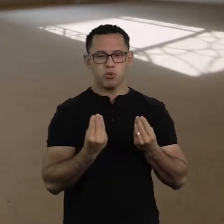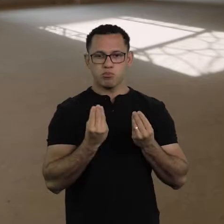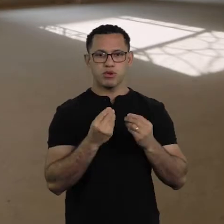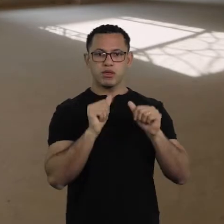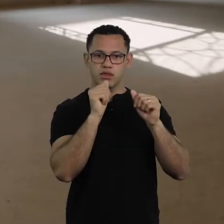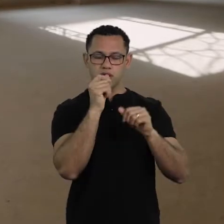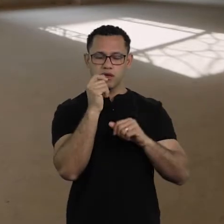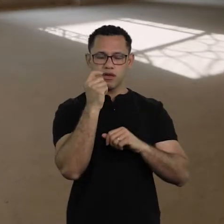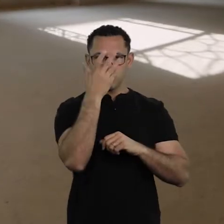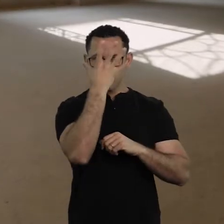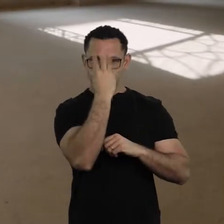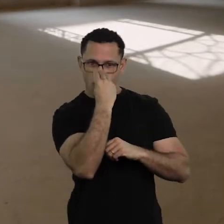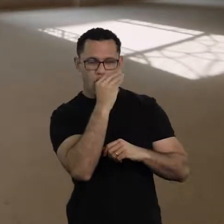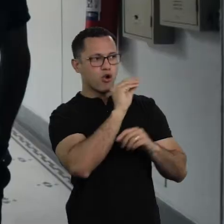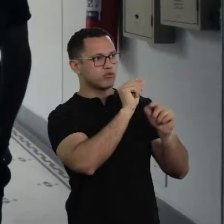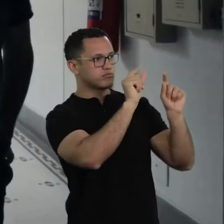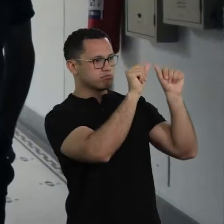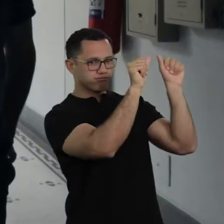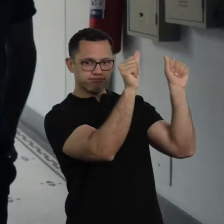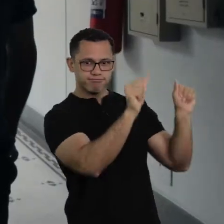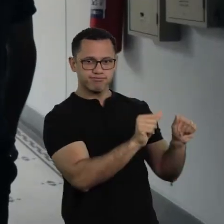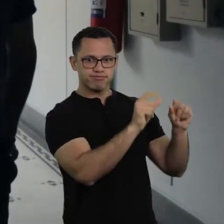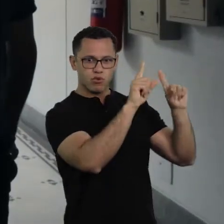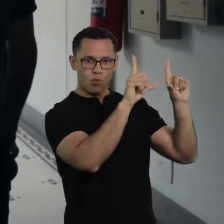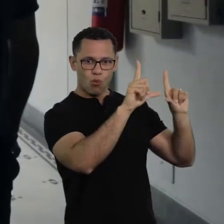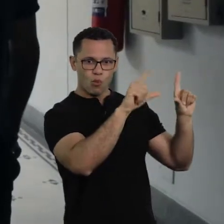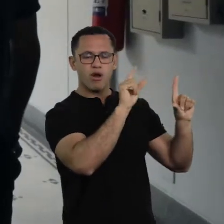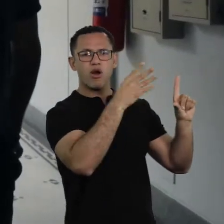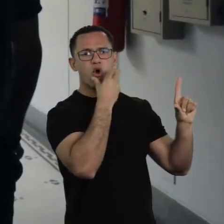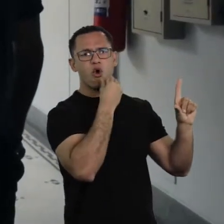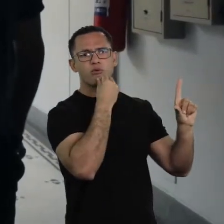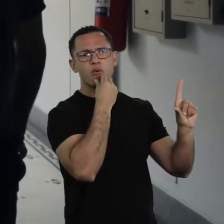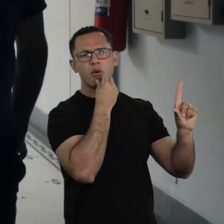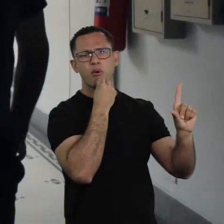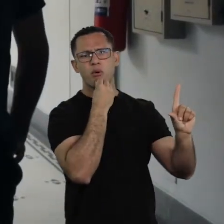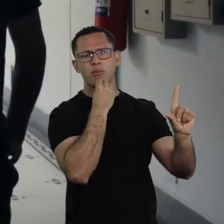are of white men, all rooms are named after white men,